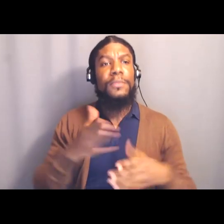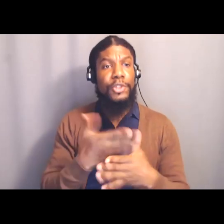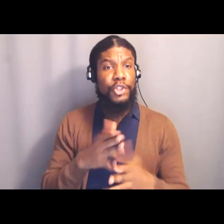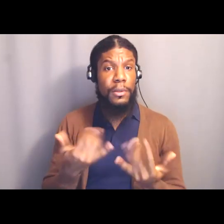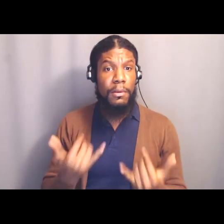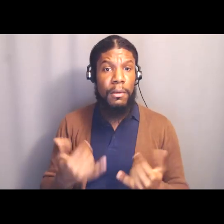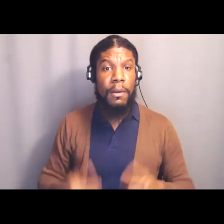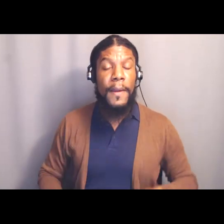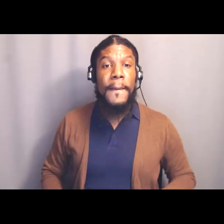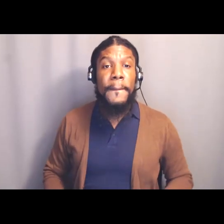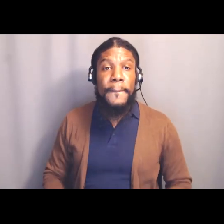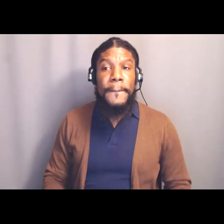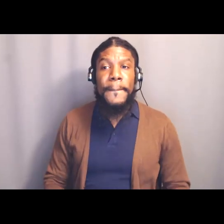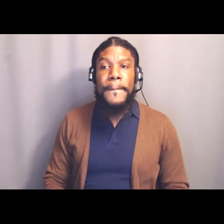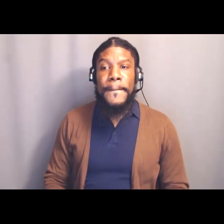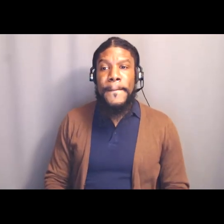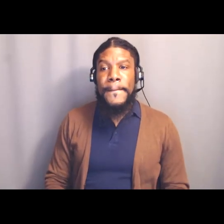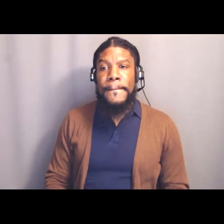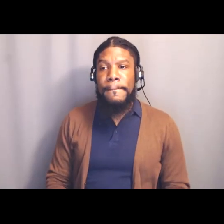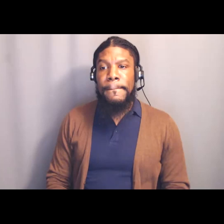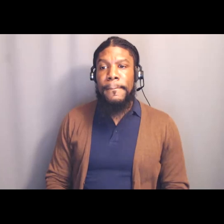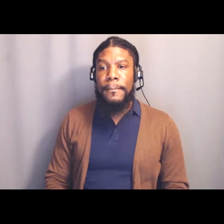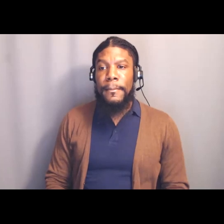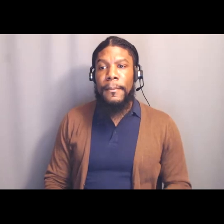[Consuelo] I'd like to take a moment to share. I can't share my camera unfortunately,